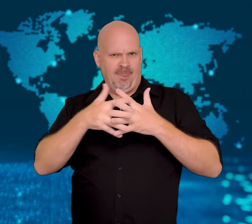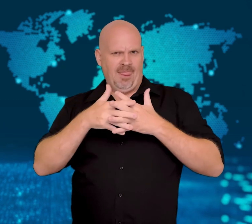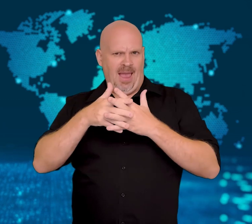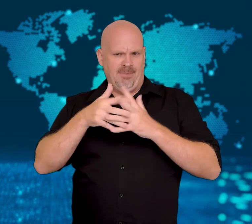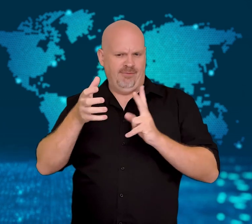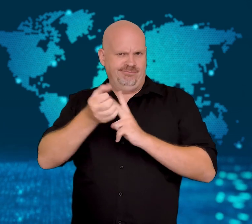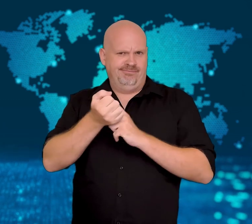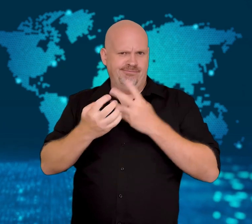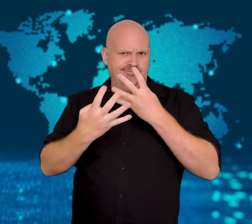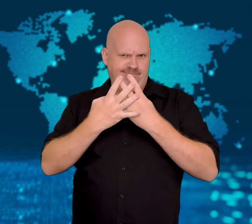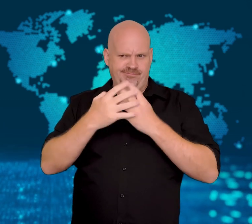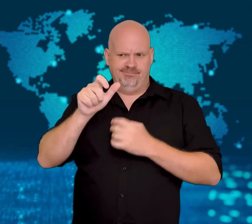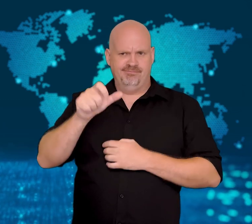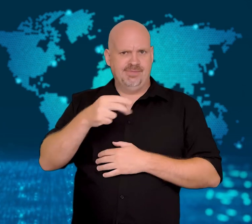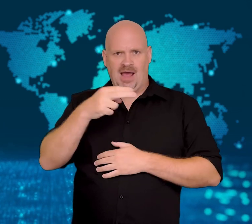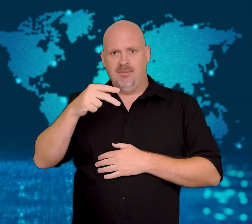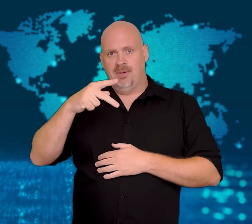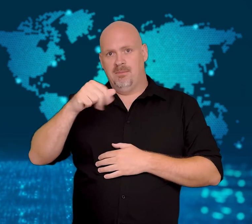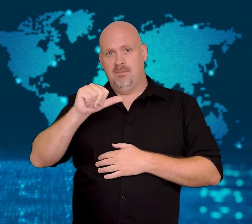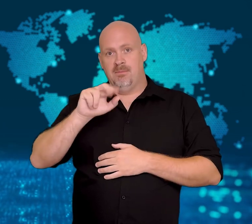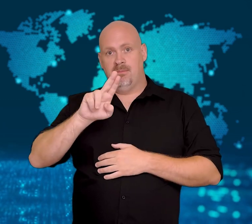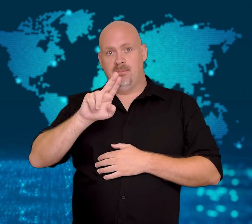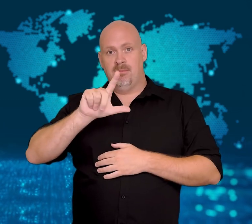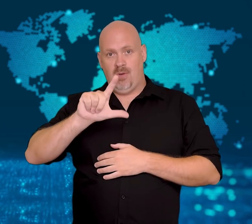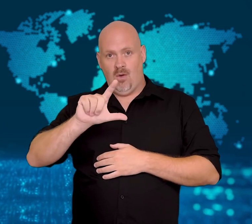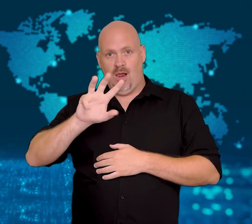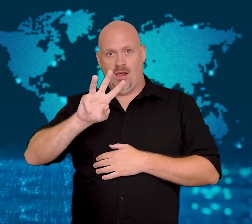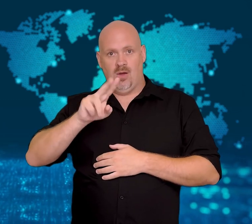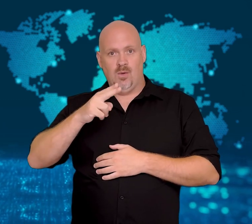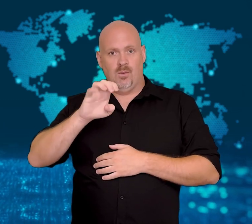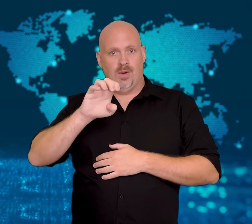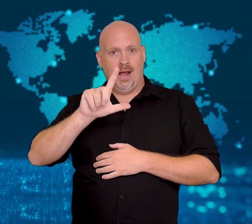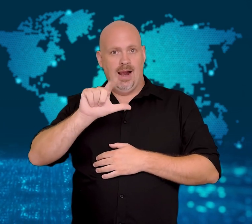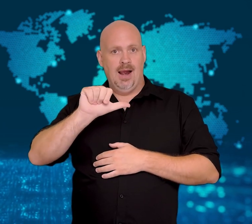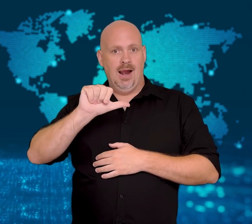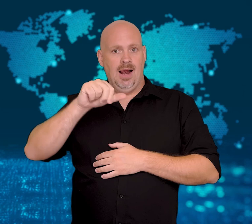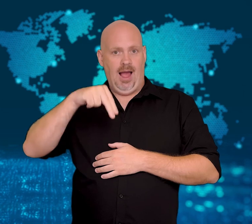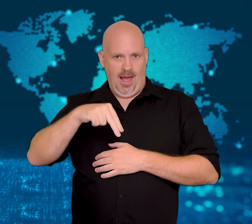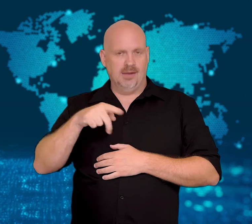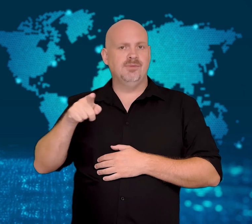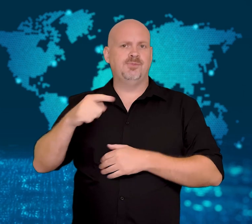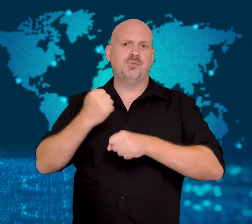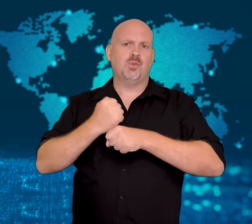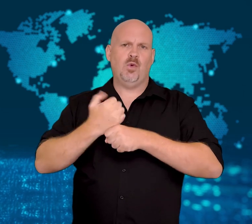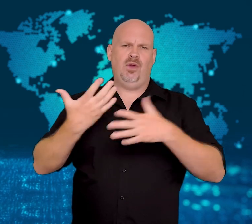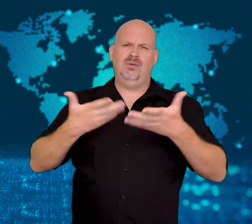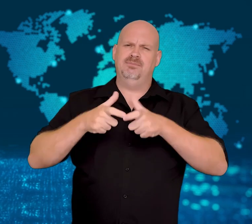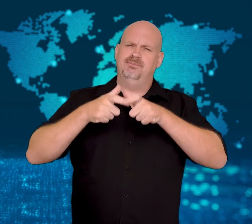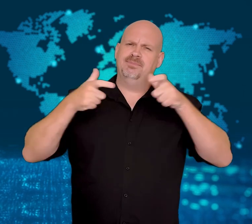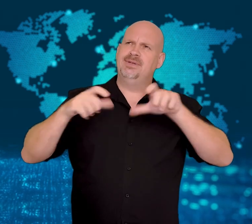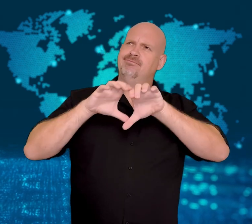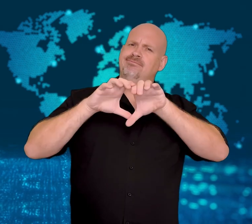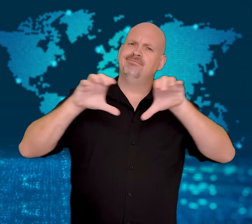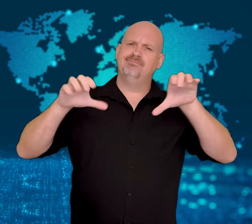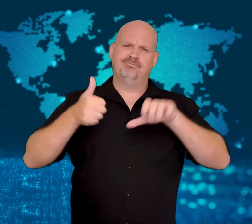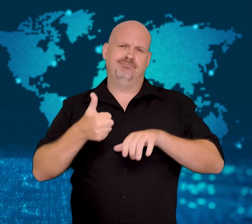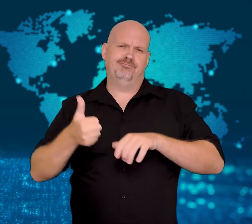The other detained American, Paul Whelan, is a corporate security executive from